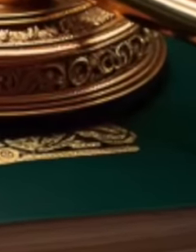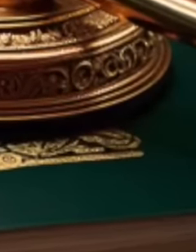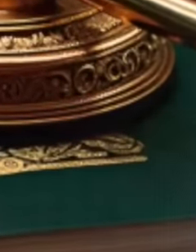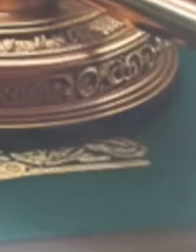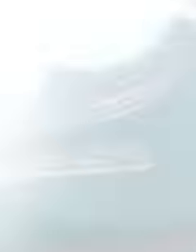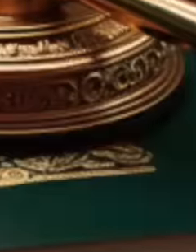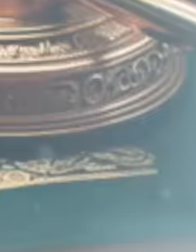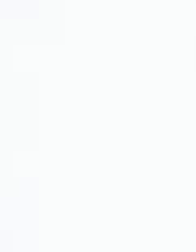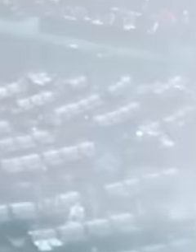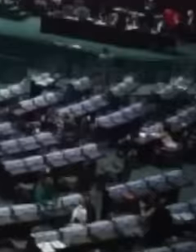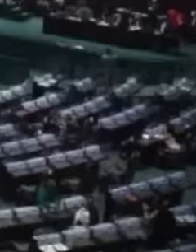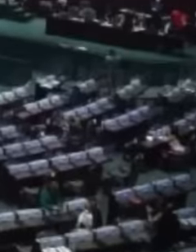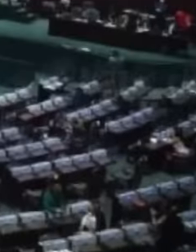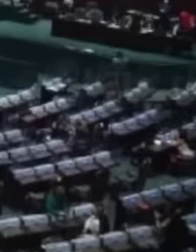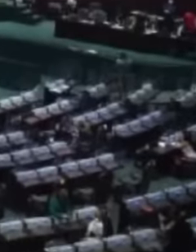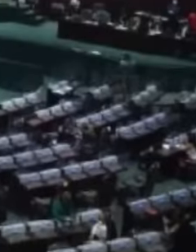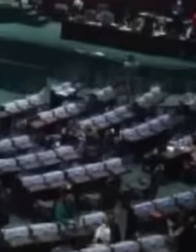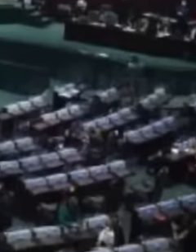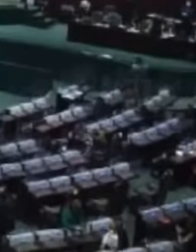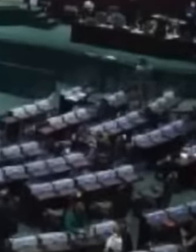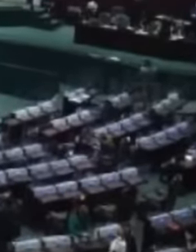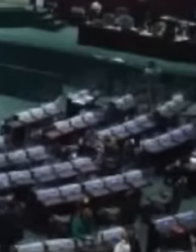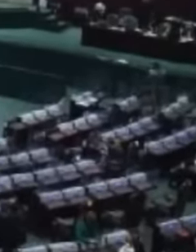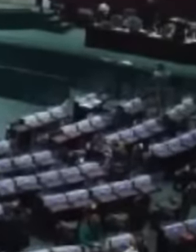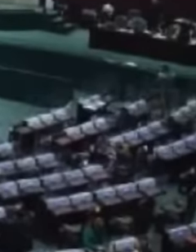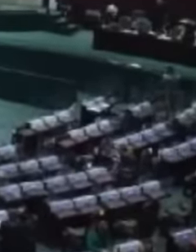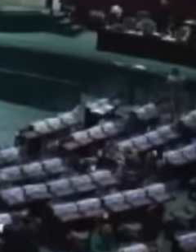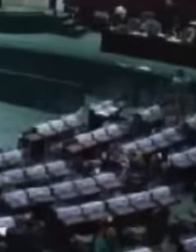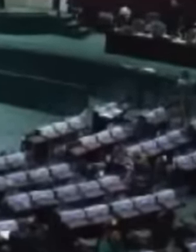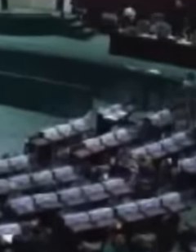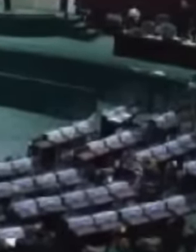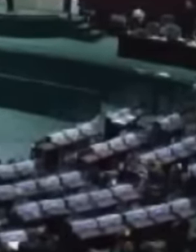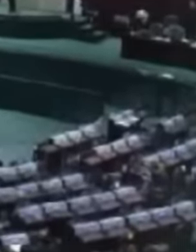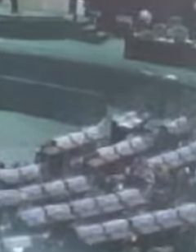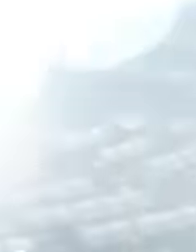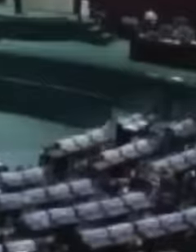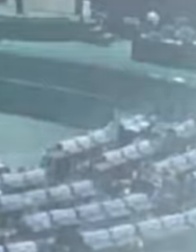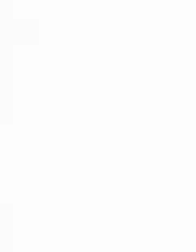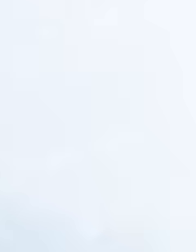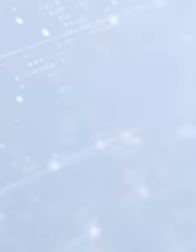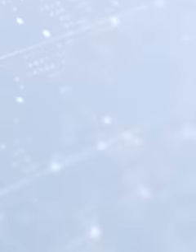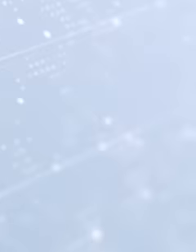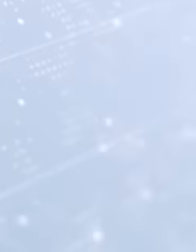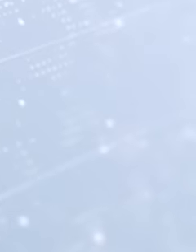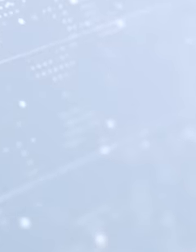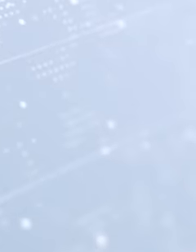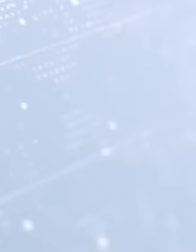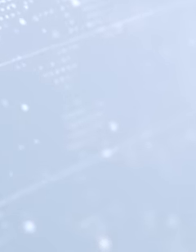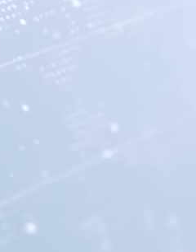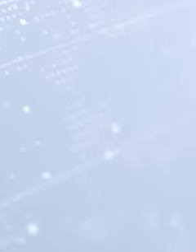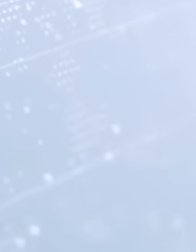the endorsement of two-thirds of the Chamber of Deputies and the Senate. It also requires the endorsement of more than